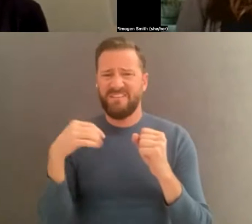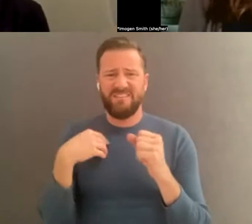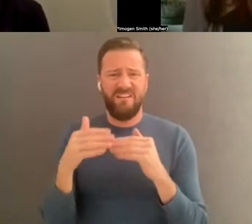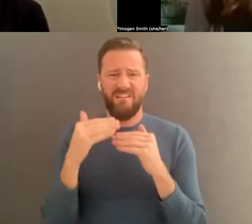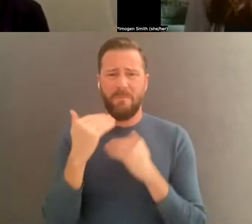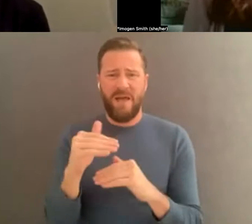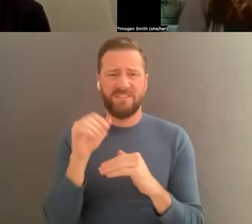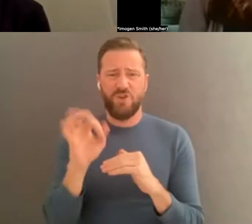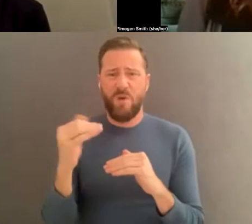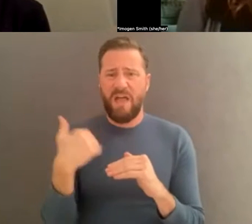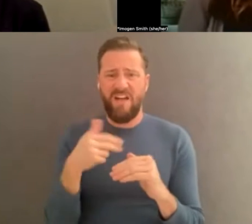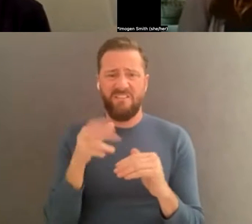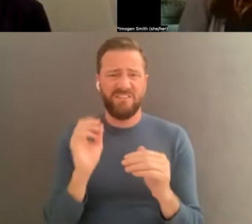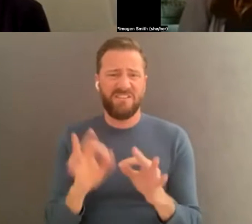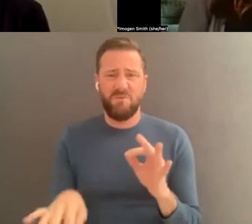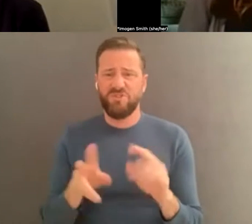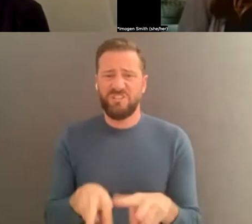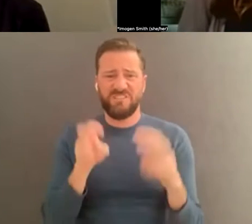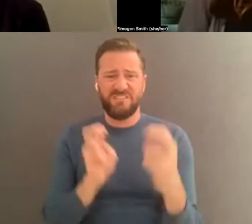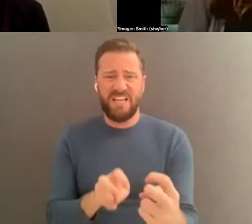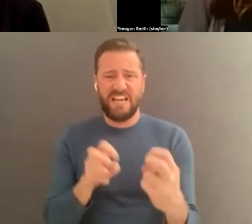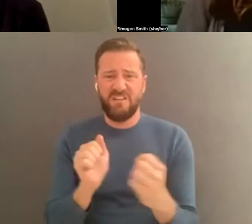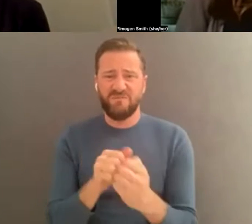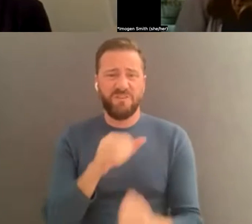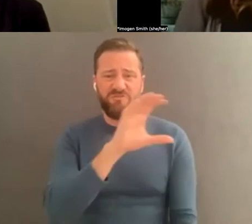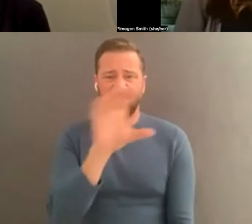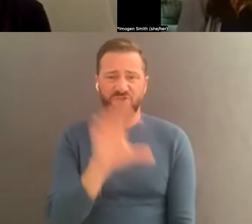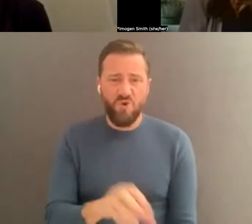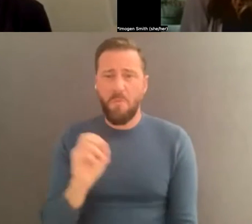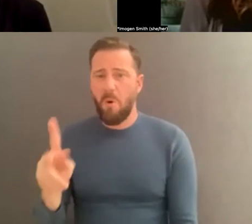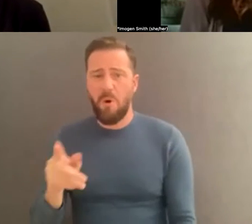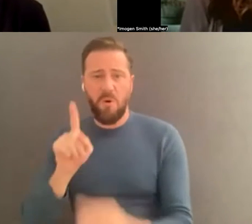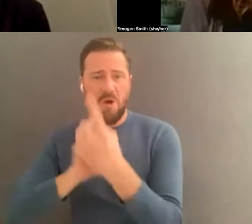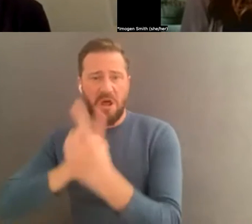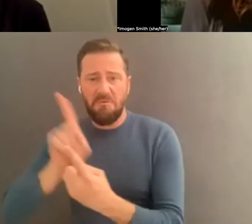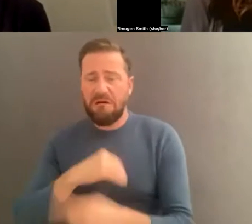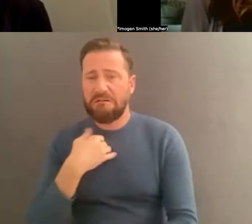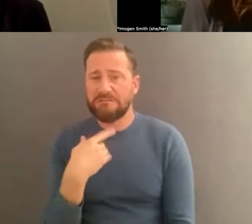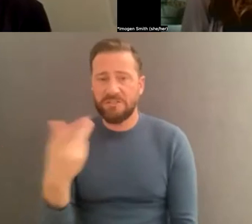with someone over Zoom or in person and recording the conversation that you have on your phone. Just be